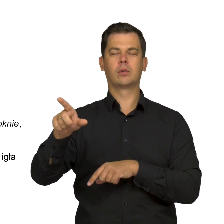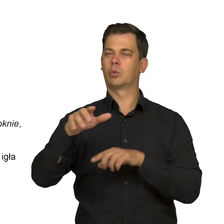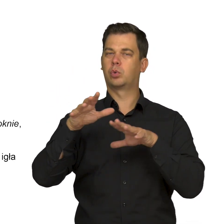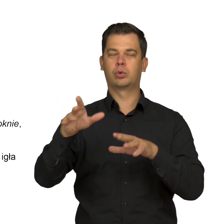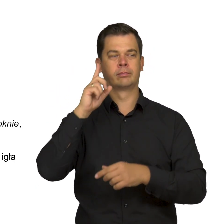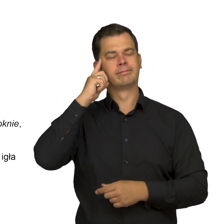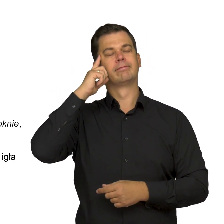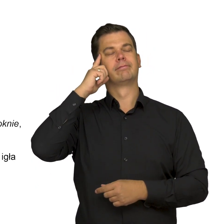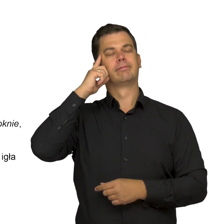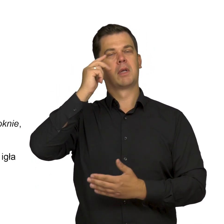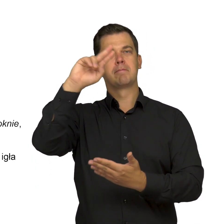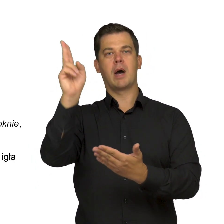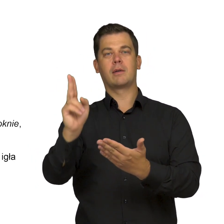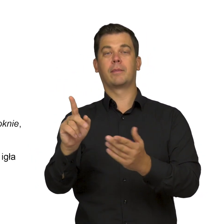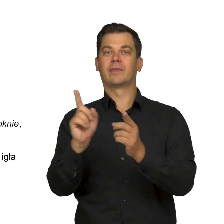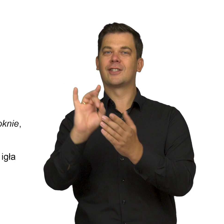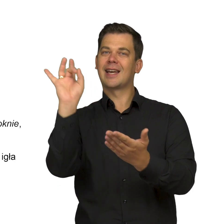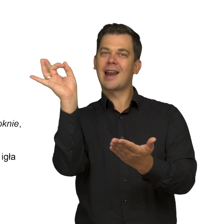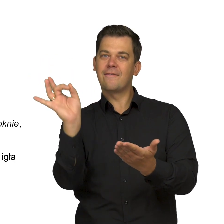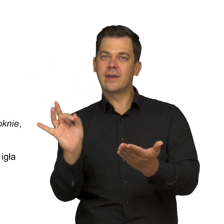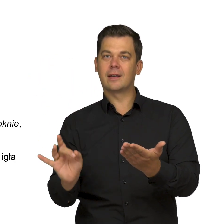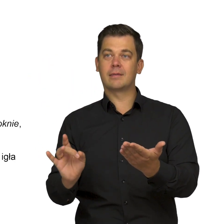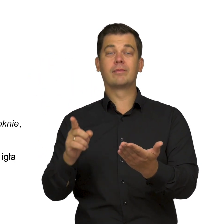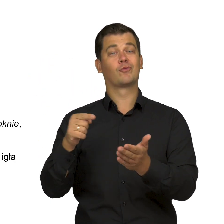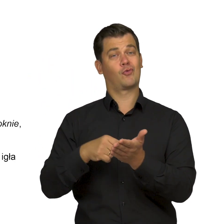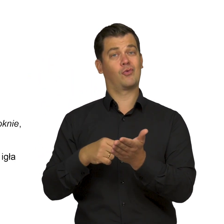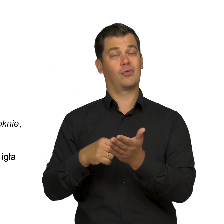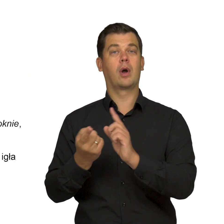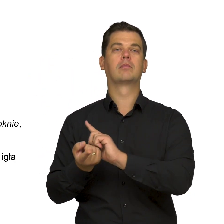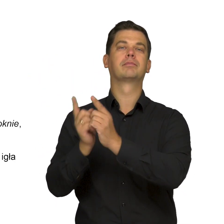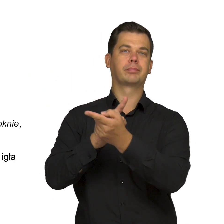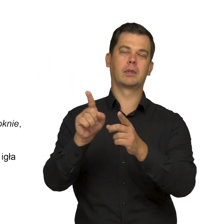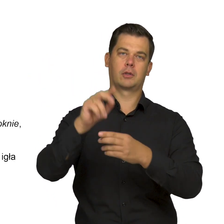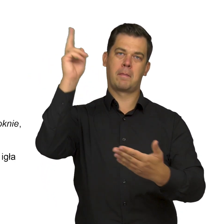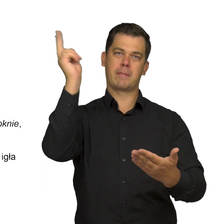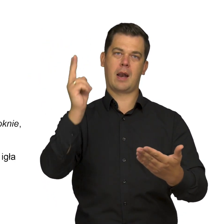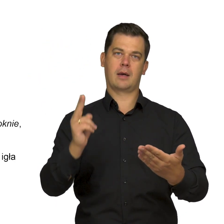and in his paintings.